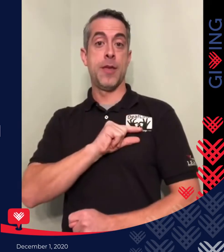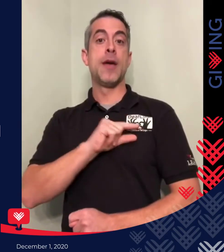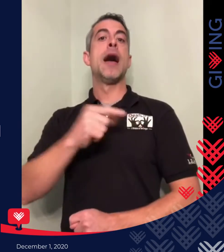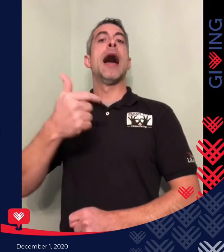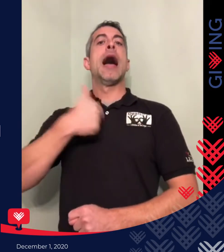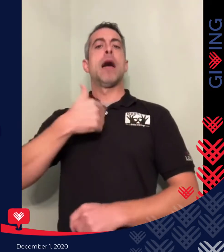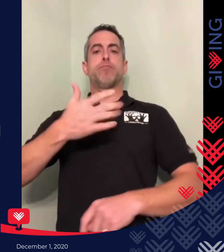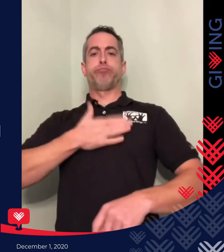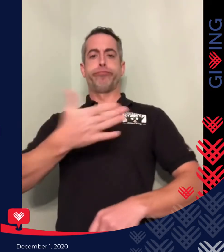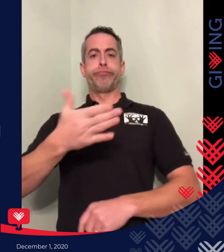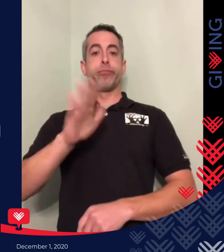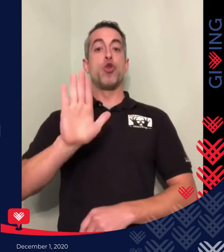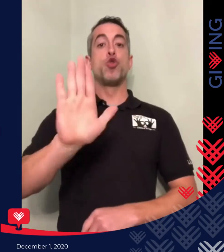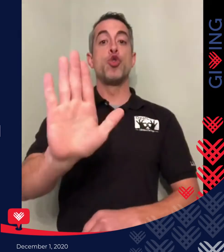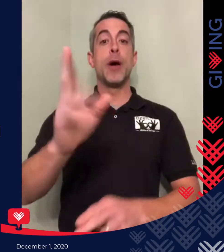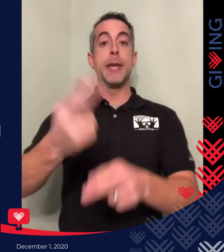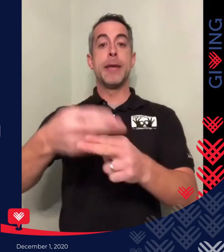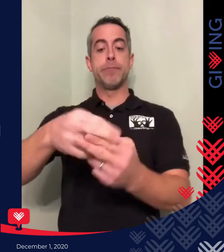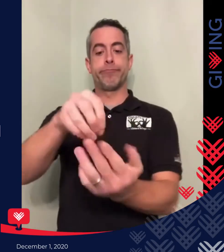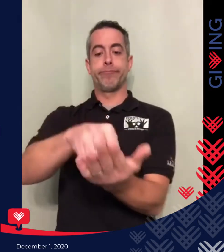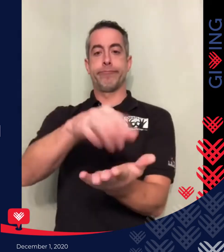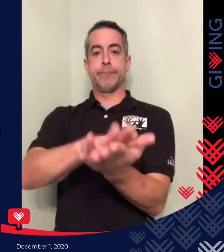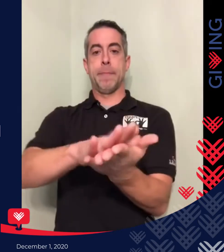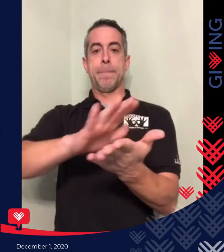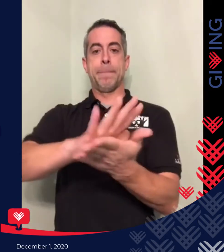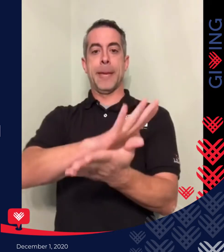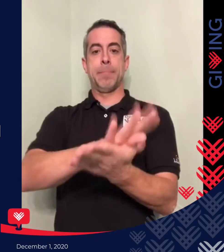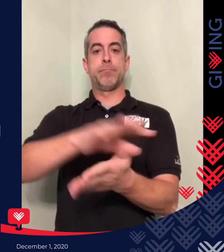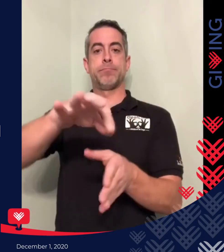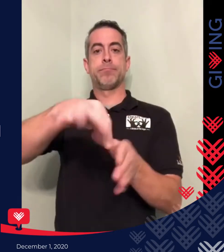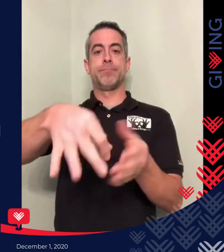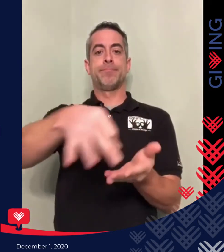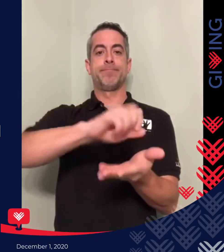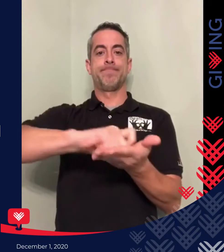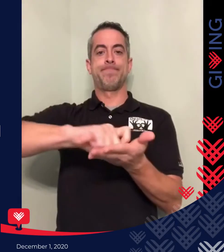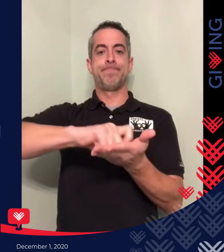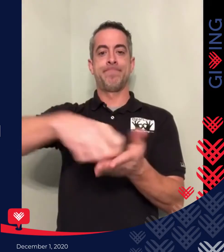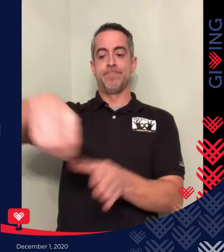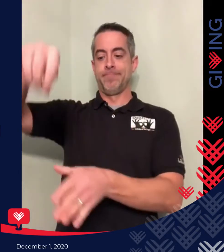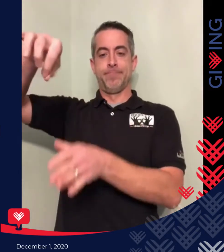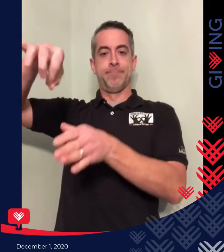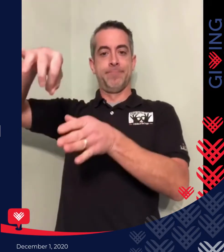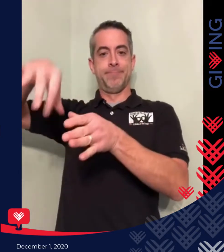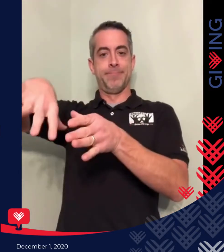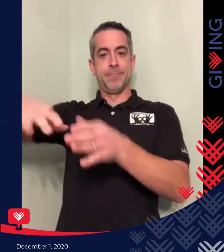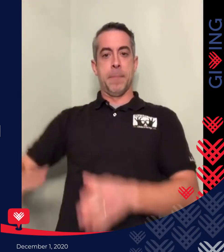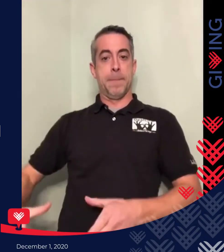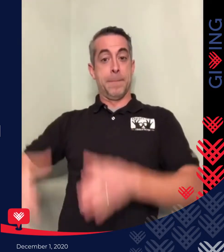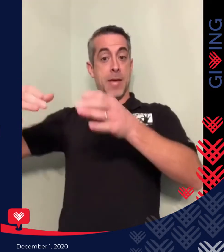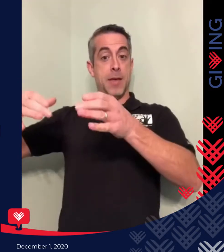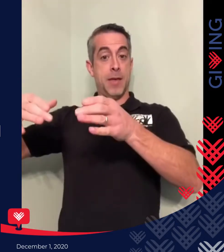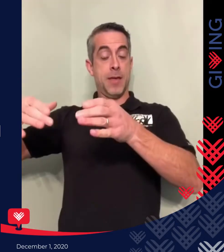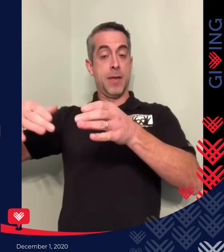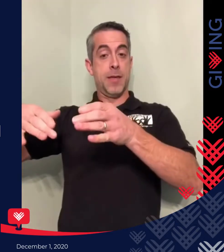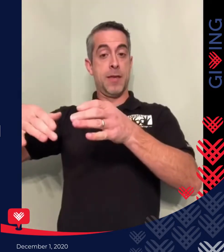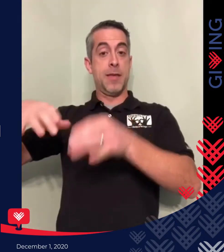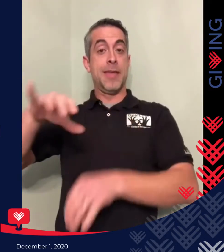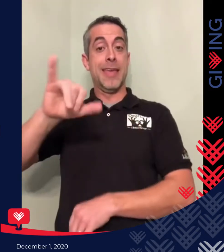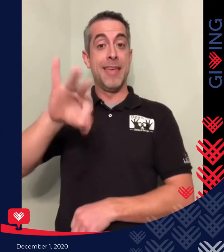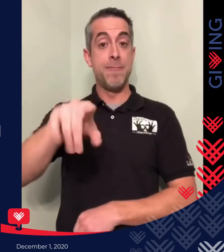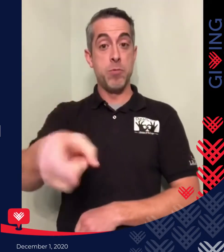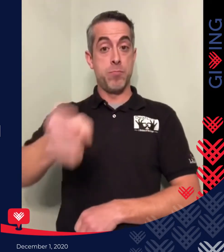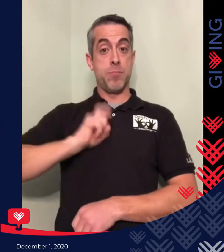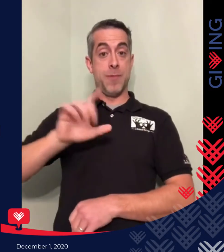I tell you what, I am willing to put your name on to a sheet of paper and drop it into a hat. Now,